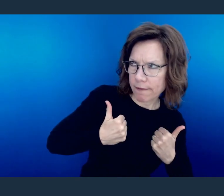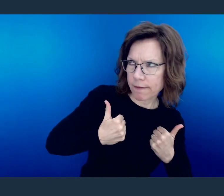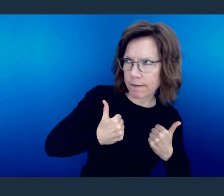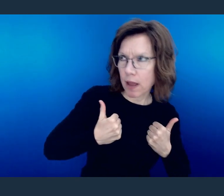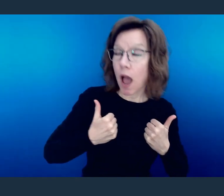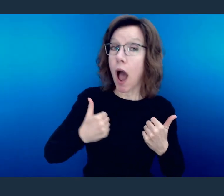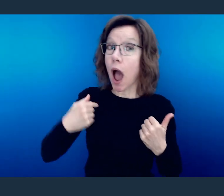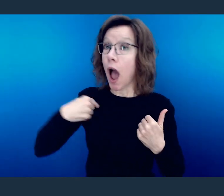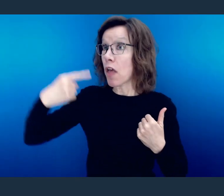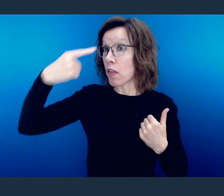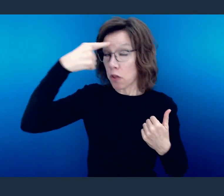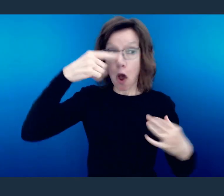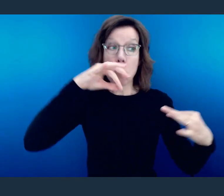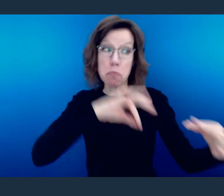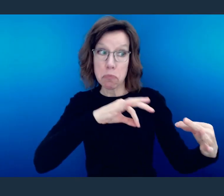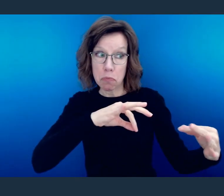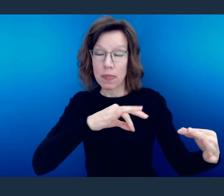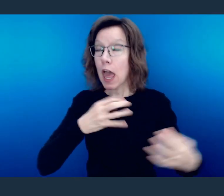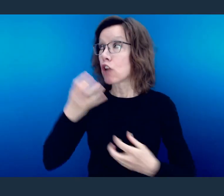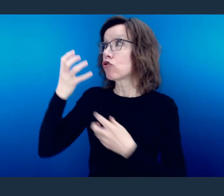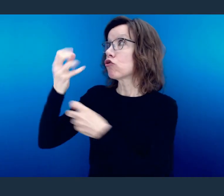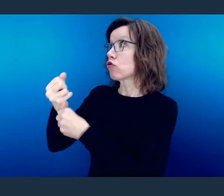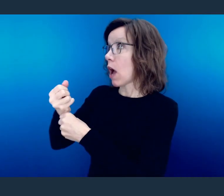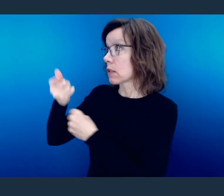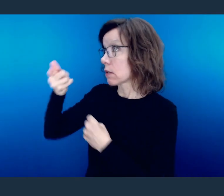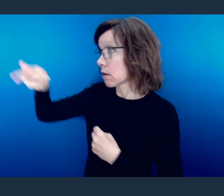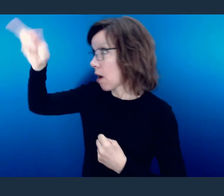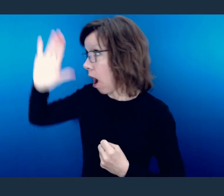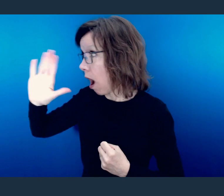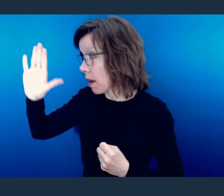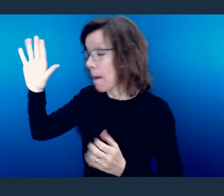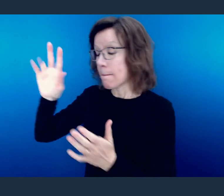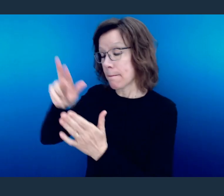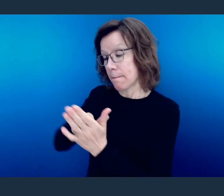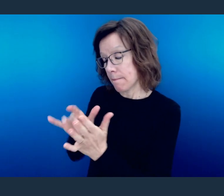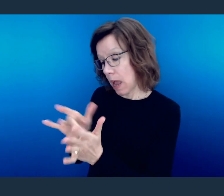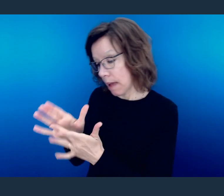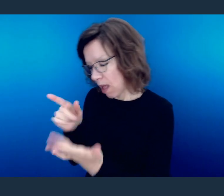came to God thinking that things were one way, but His word showed you something else.